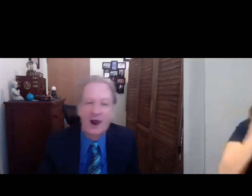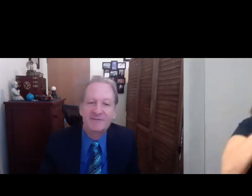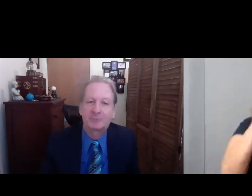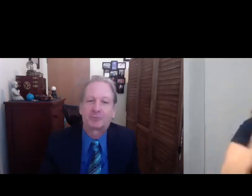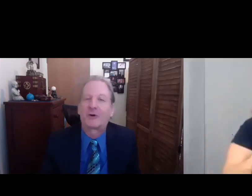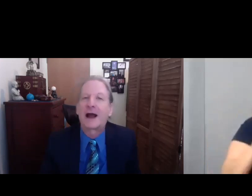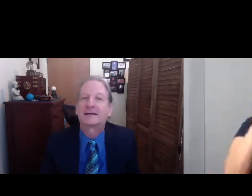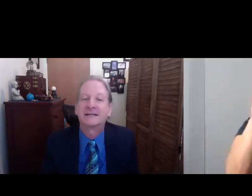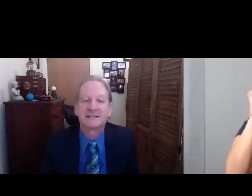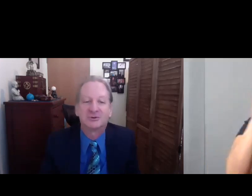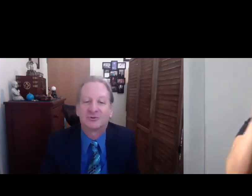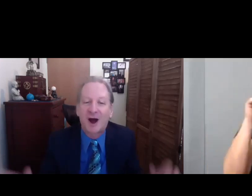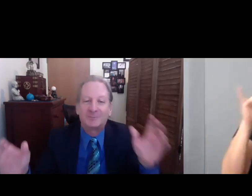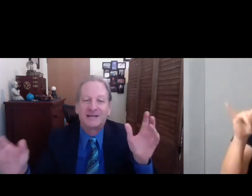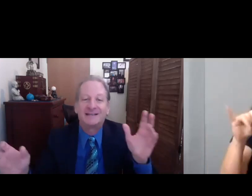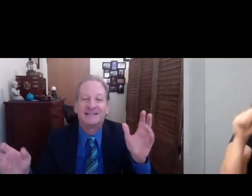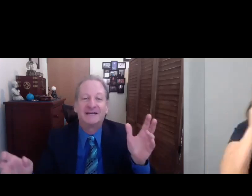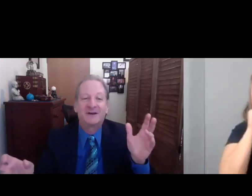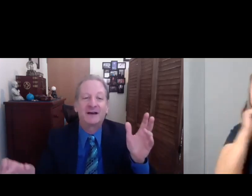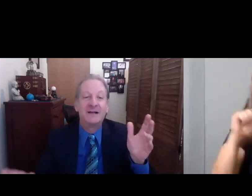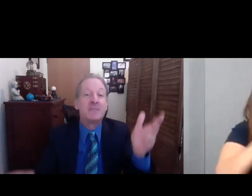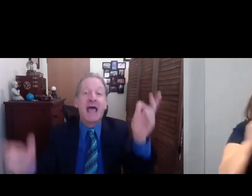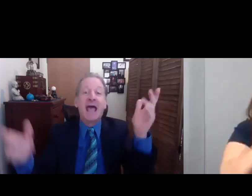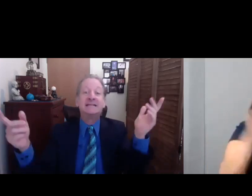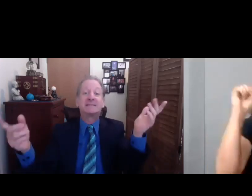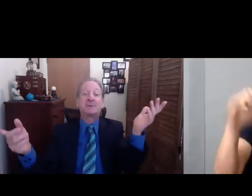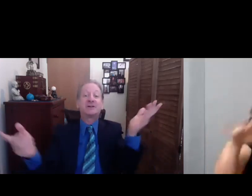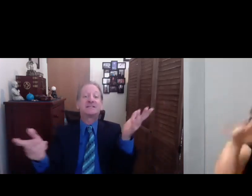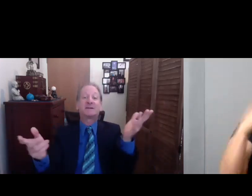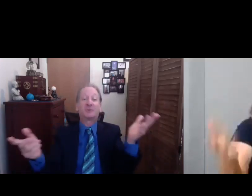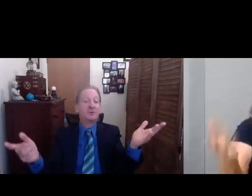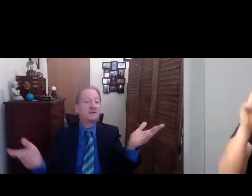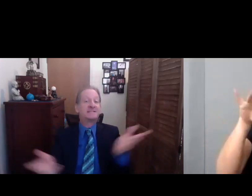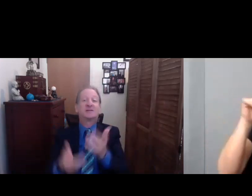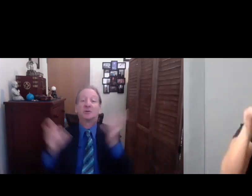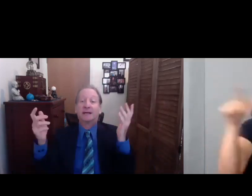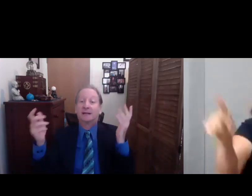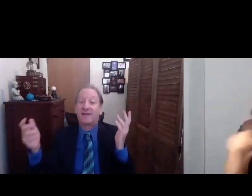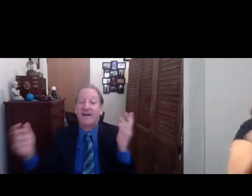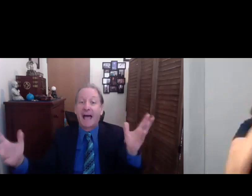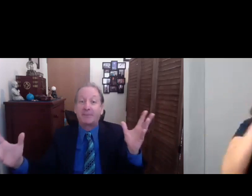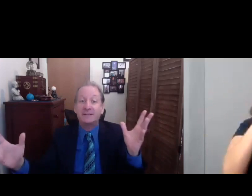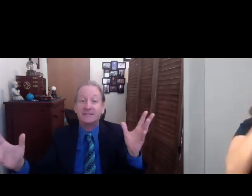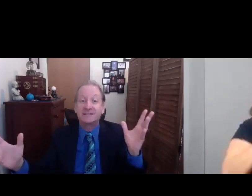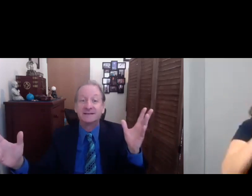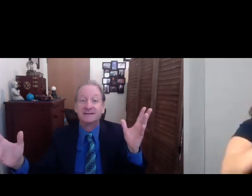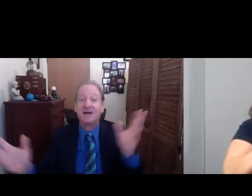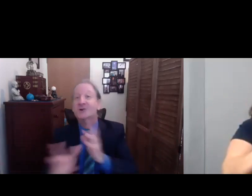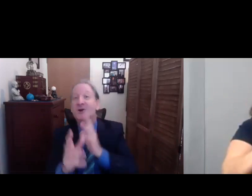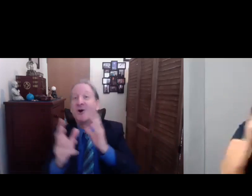Private Practice, Drop Dead Diva. And he's appeared in several movies including Life Happens,